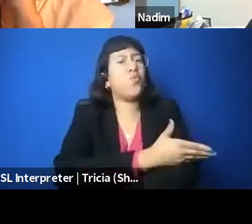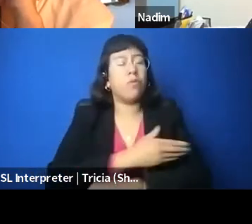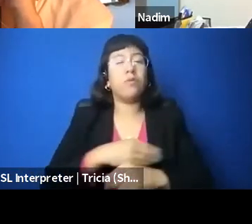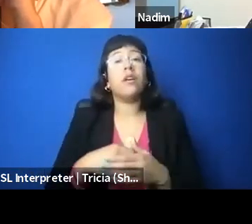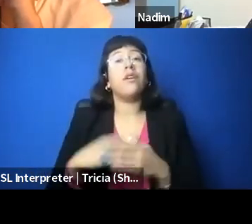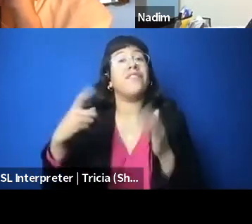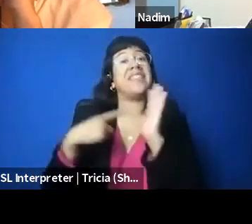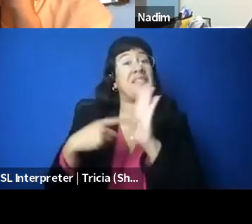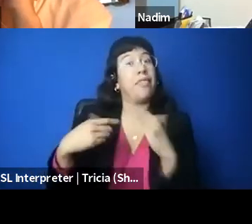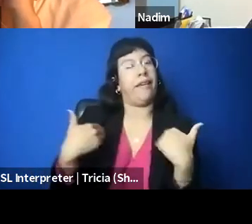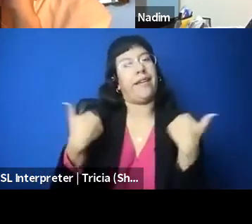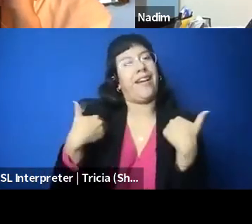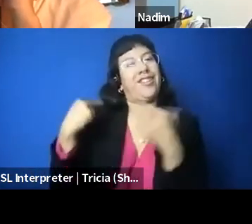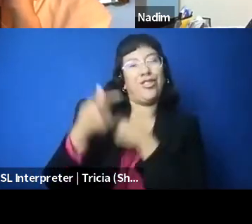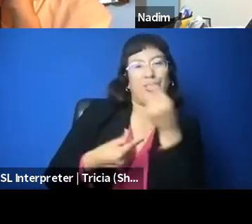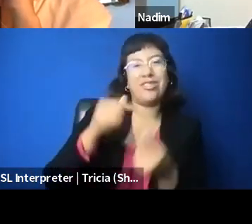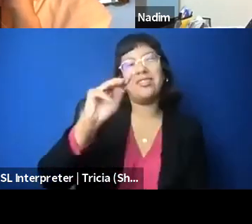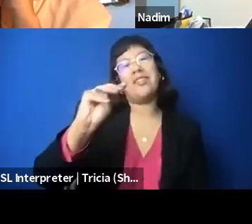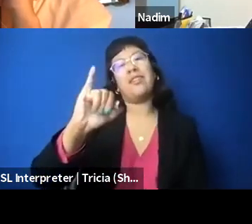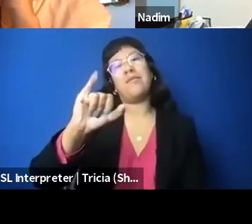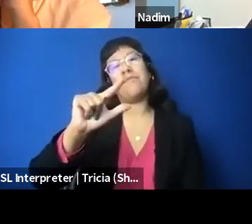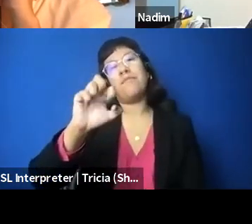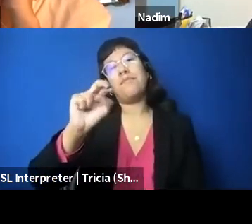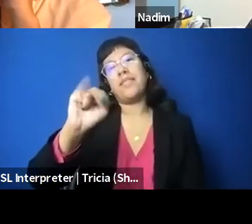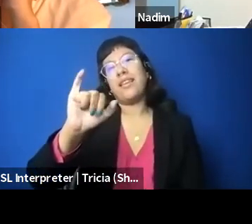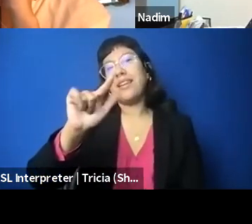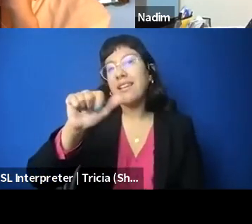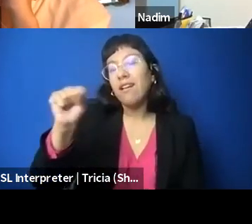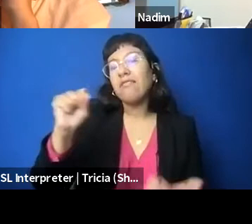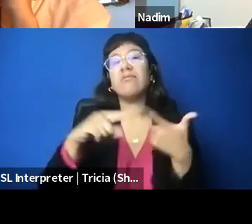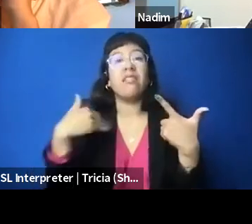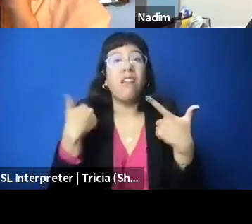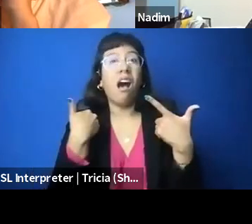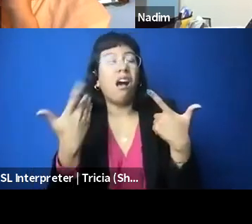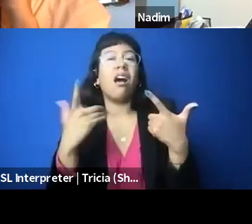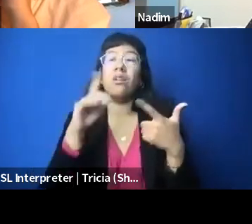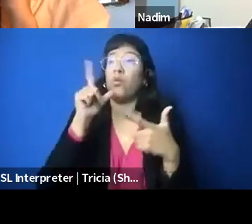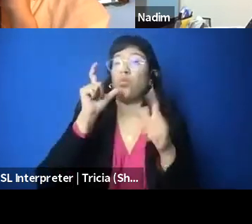like, millennials and younger, on college campuses, like, there's just been a sea change.